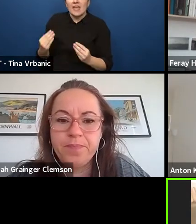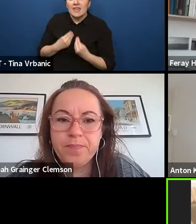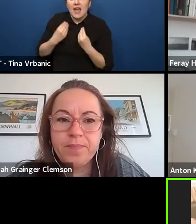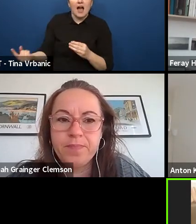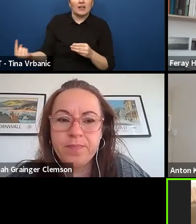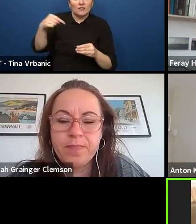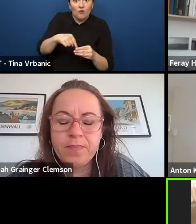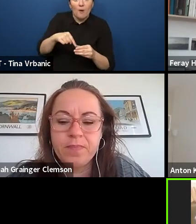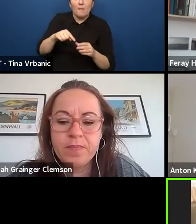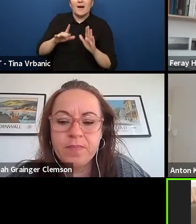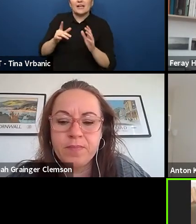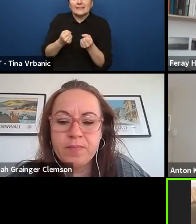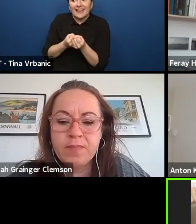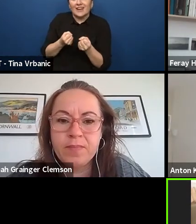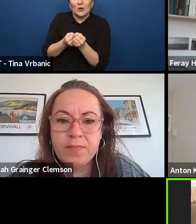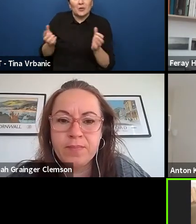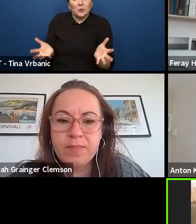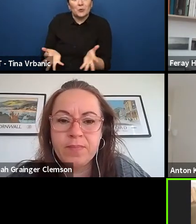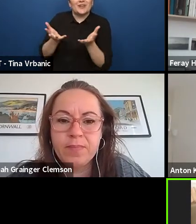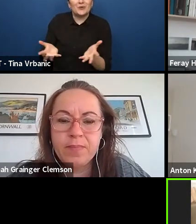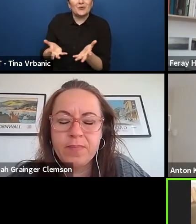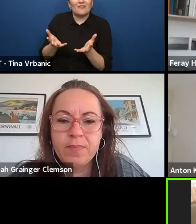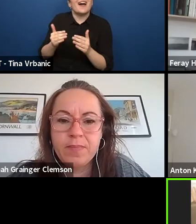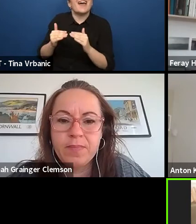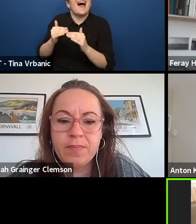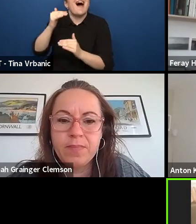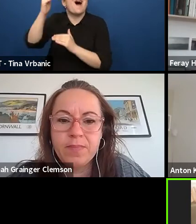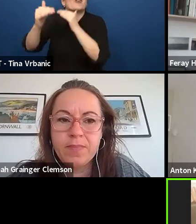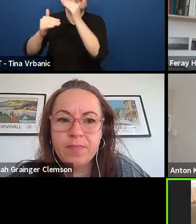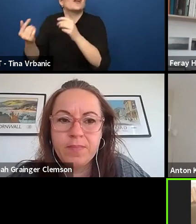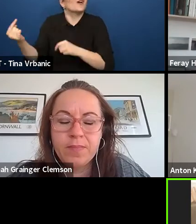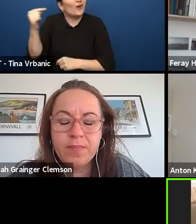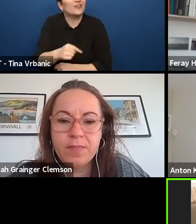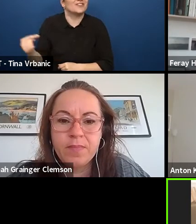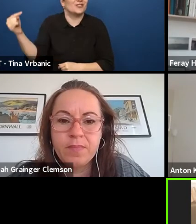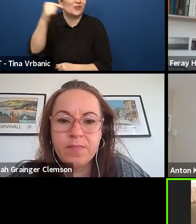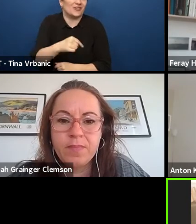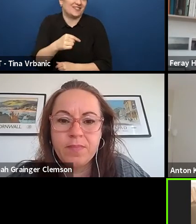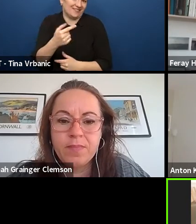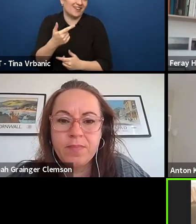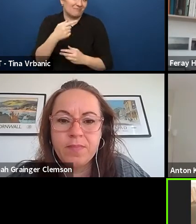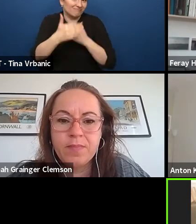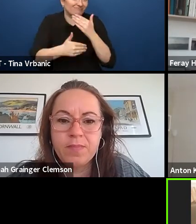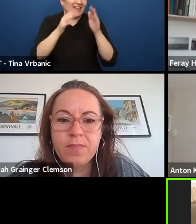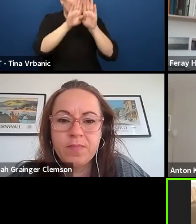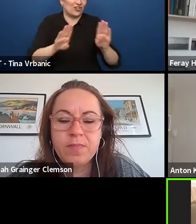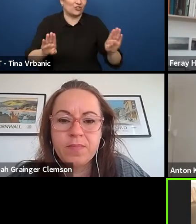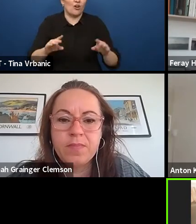and to give the citizen the tools to transform these experience